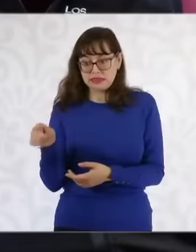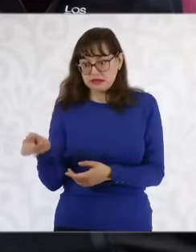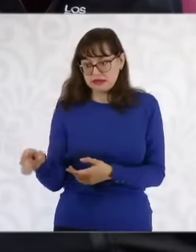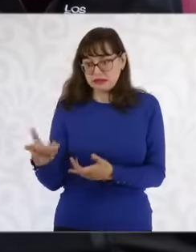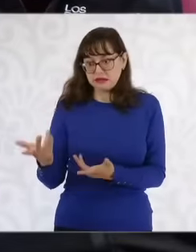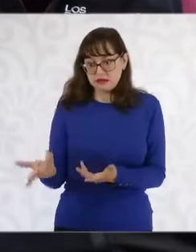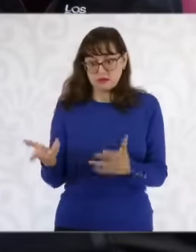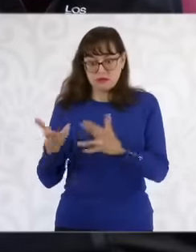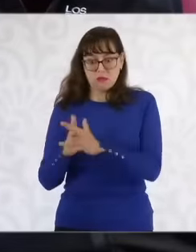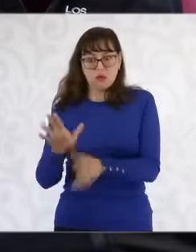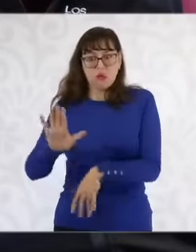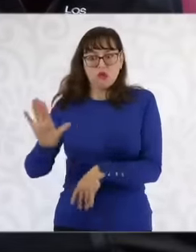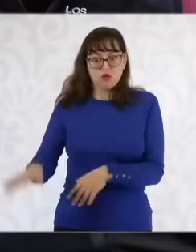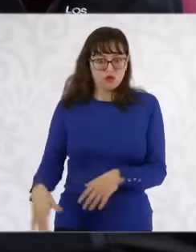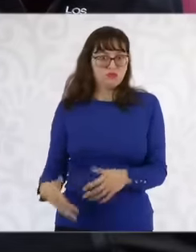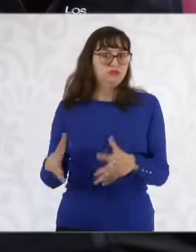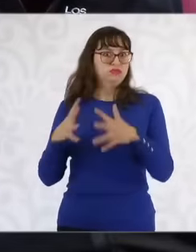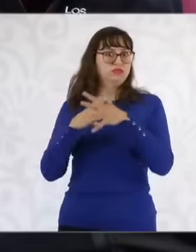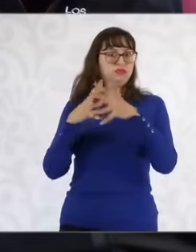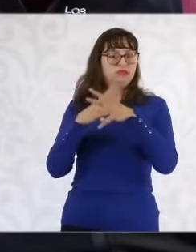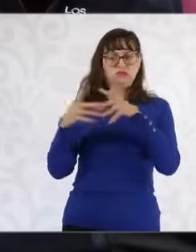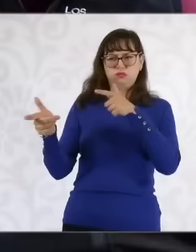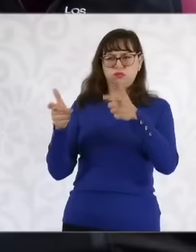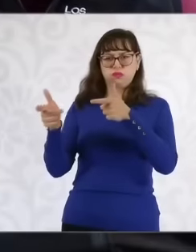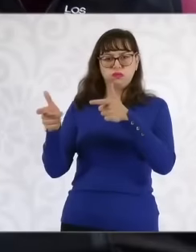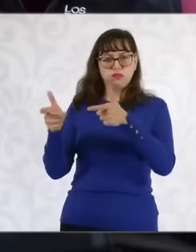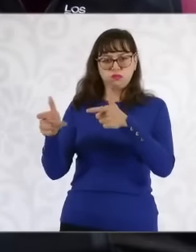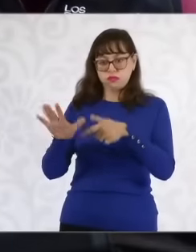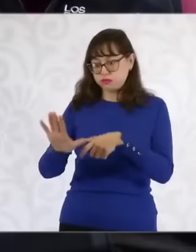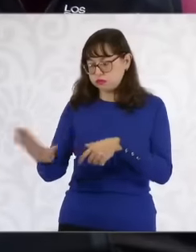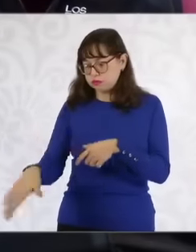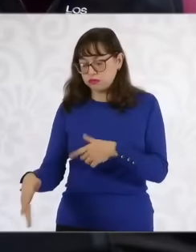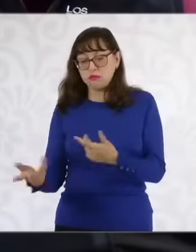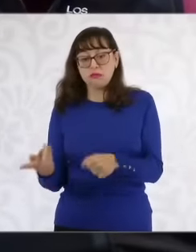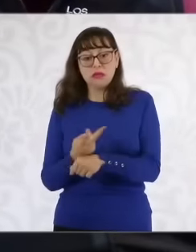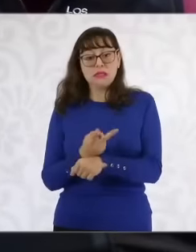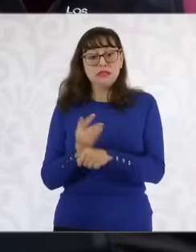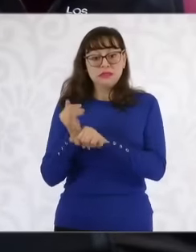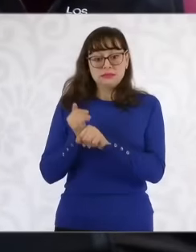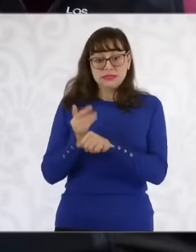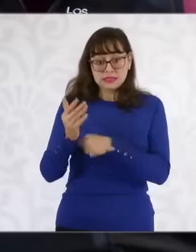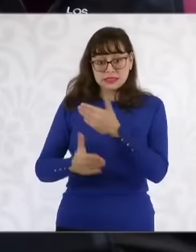closed it if not if they are going to continue investigating especially when the mother of this minor what